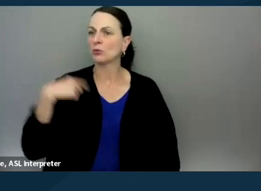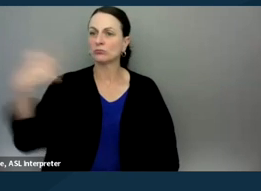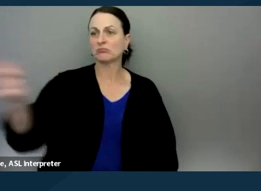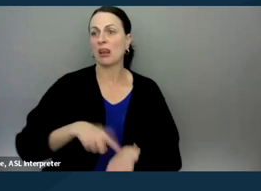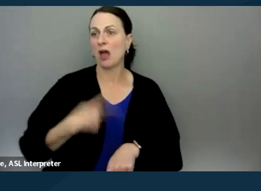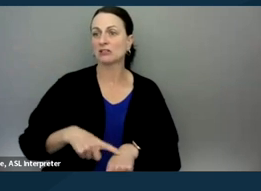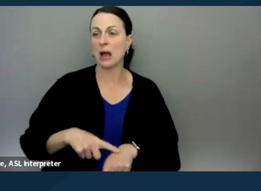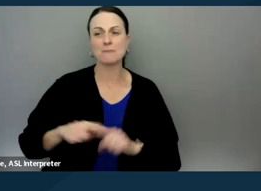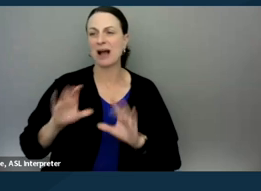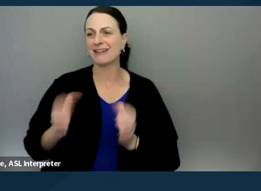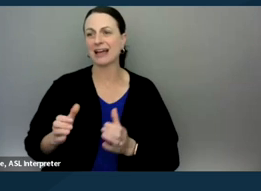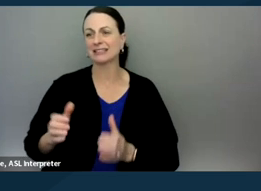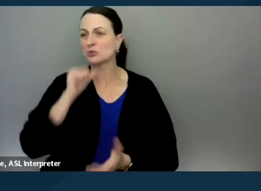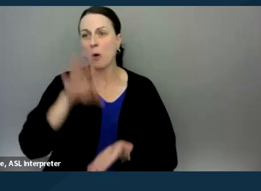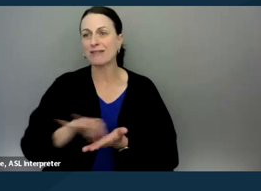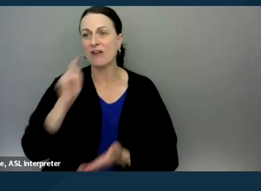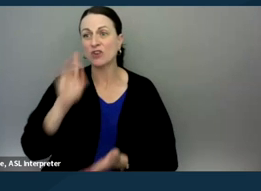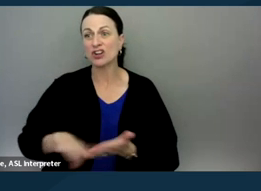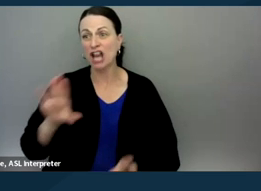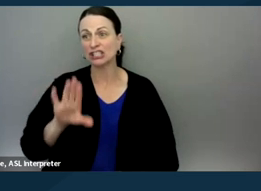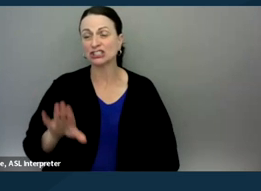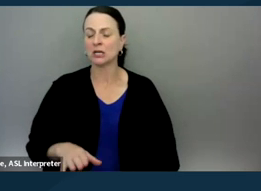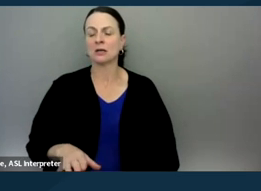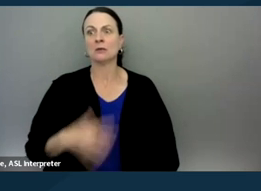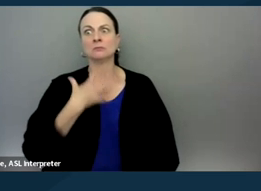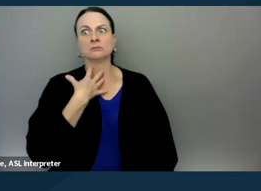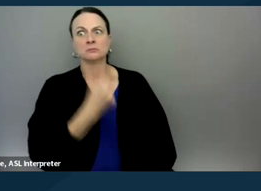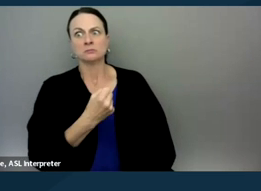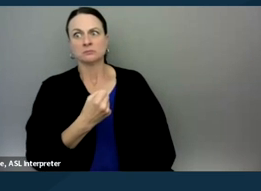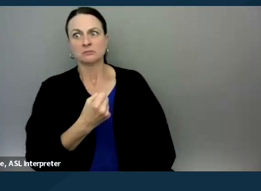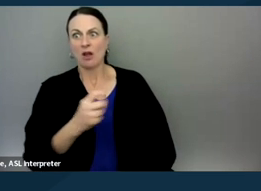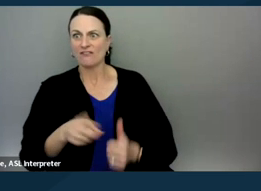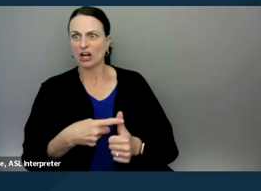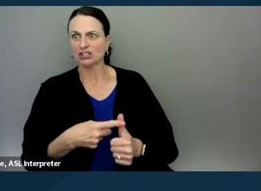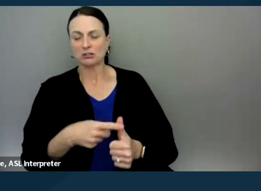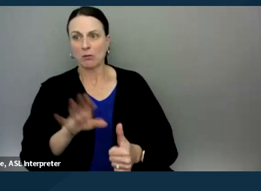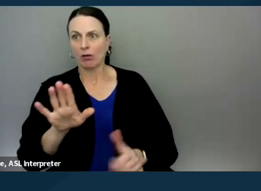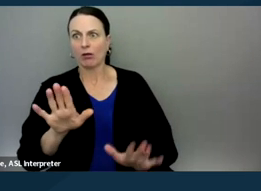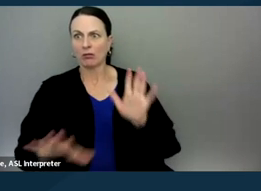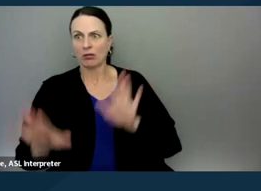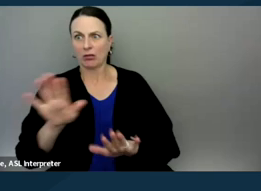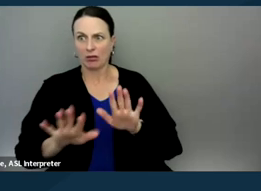but those classes won't count toward college." So that was the, you know, the first one. And then we started to talk here in the parent center